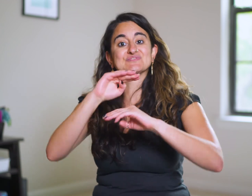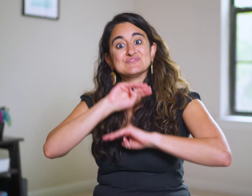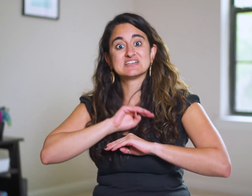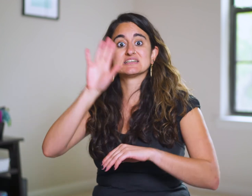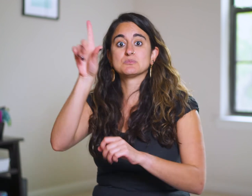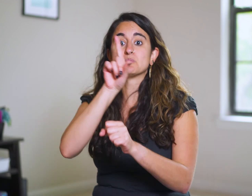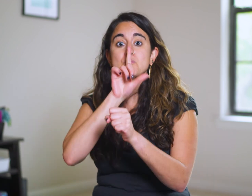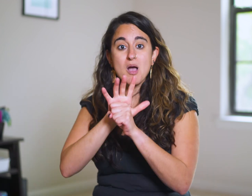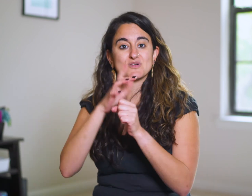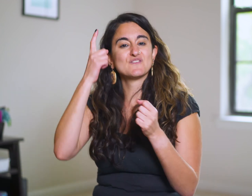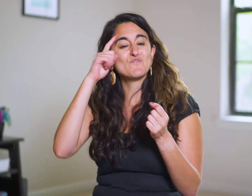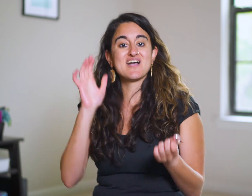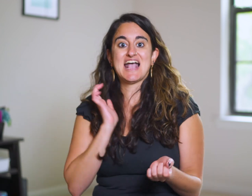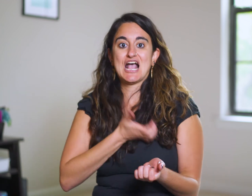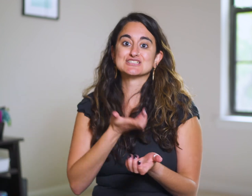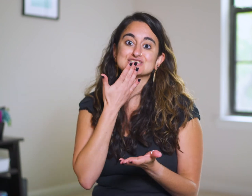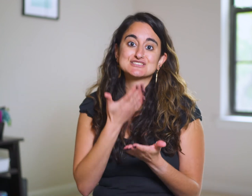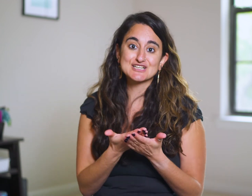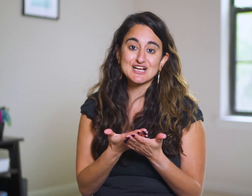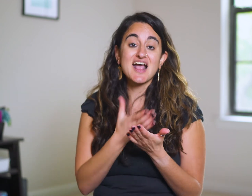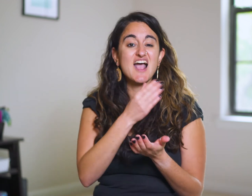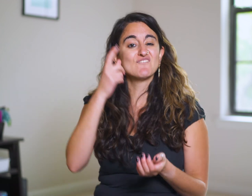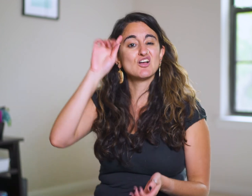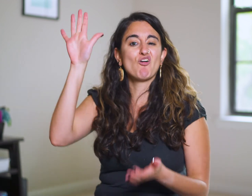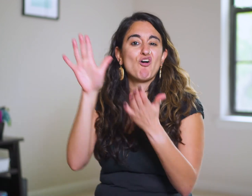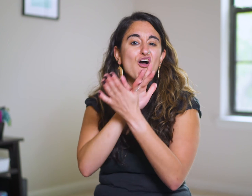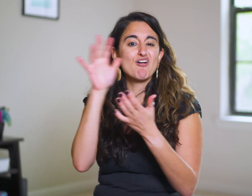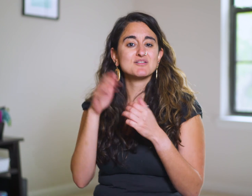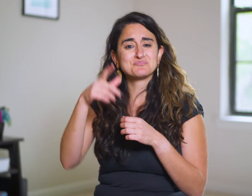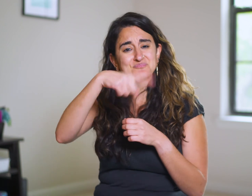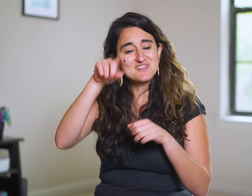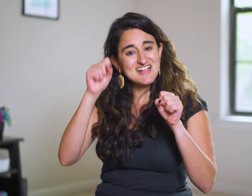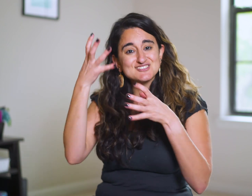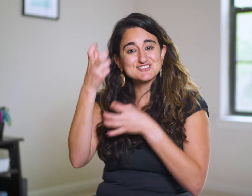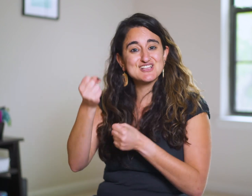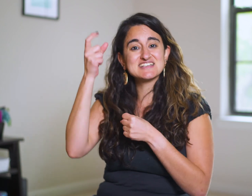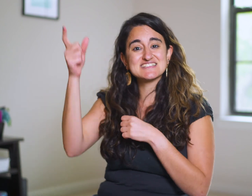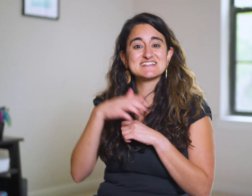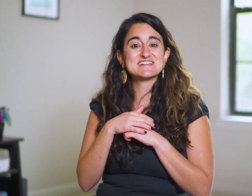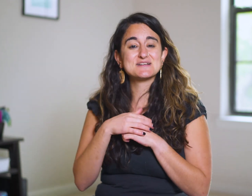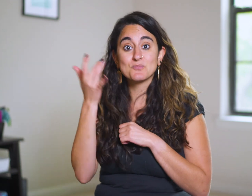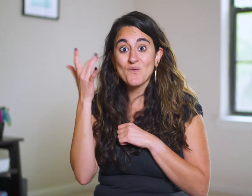fulfilling His promises for our good and His glory. He can be trusted.